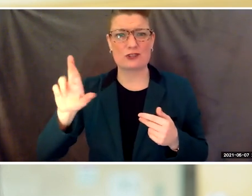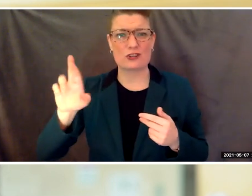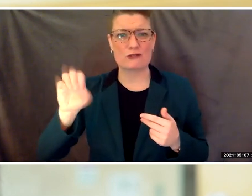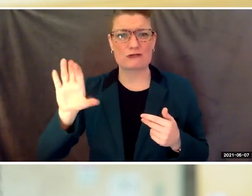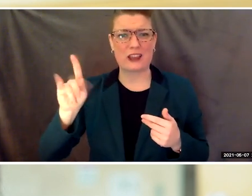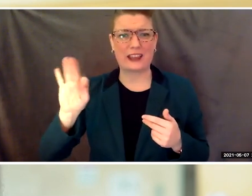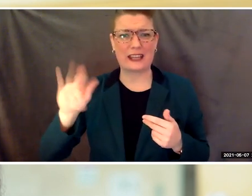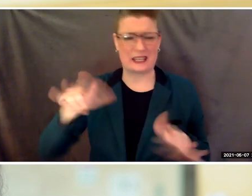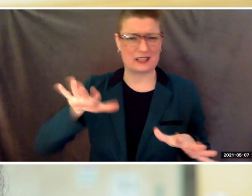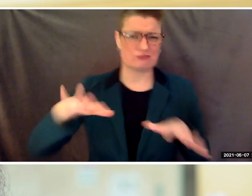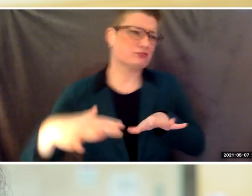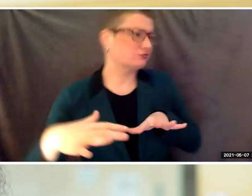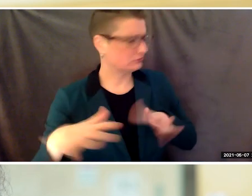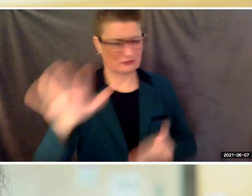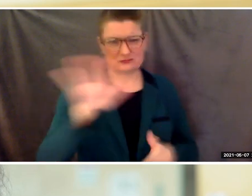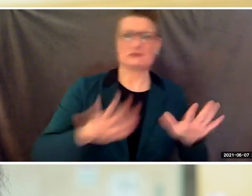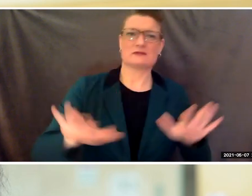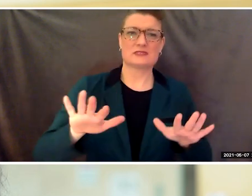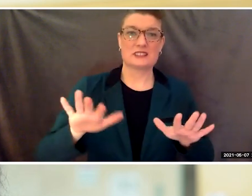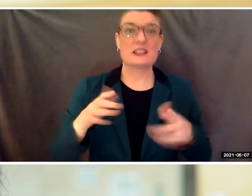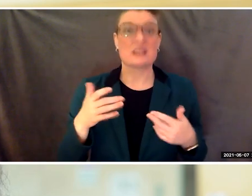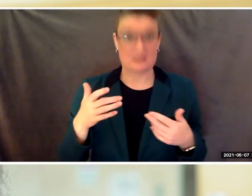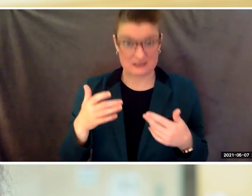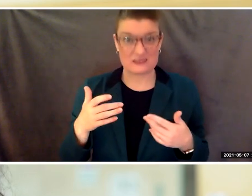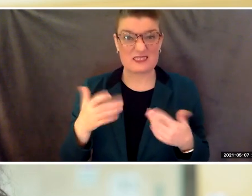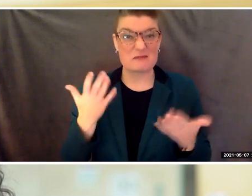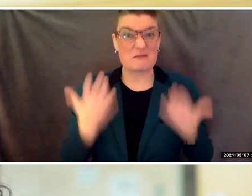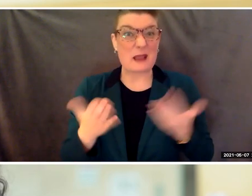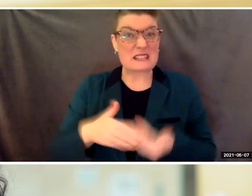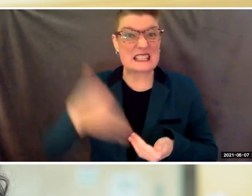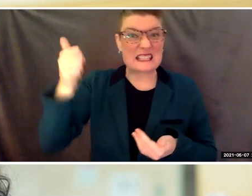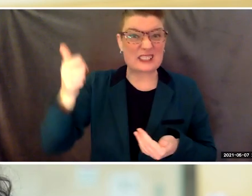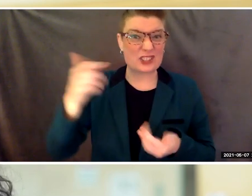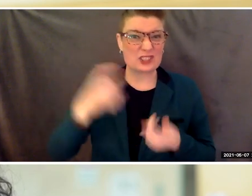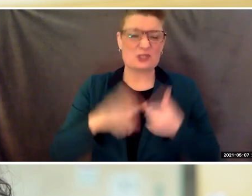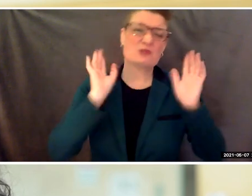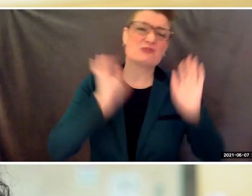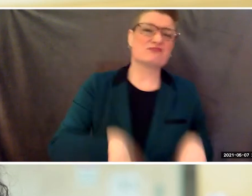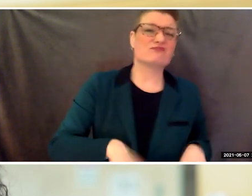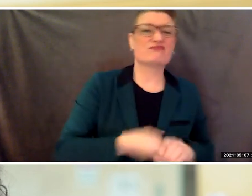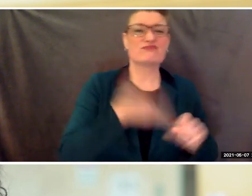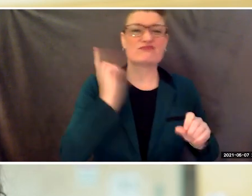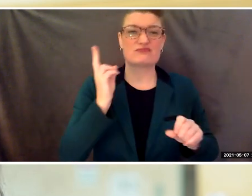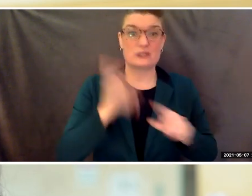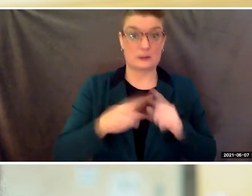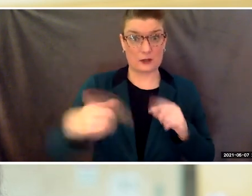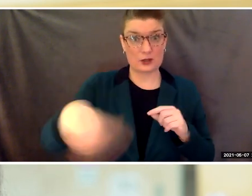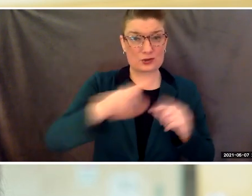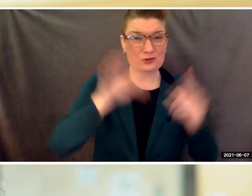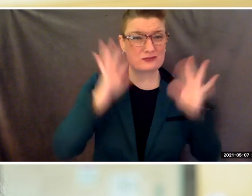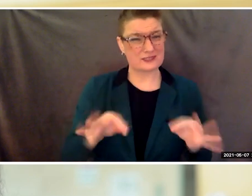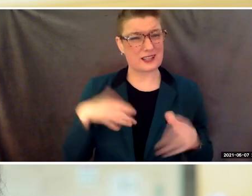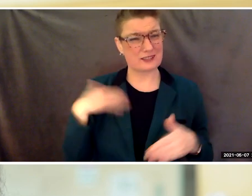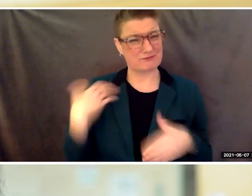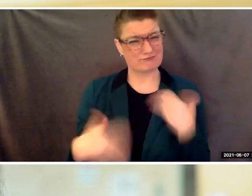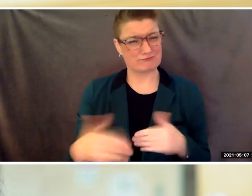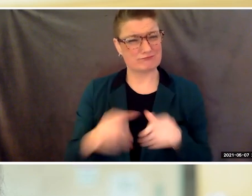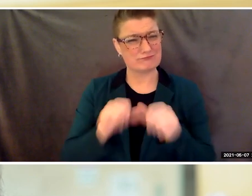but you chose to stay the course. Take a moment to look around you. You likely had family, loved ones,